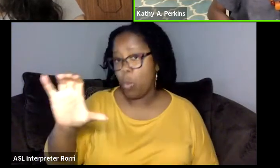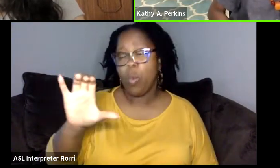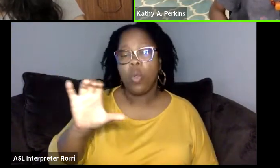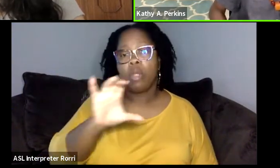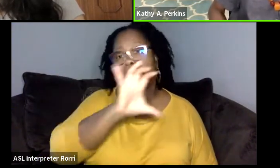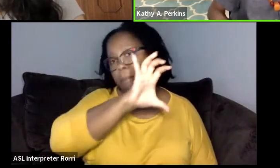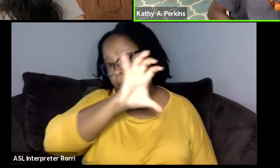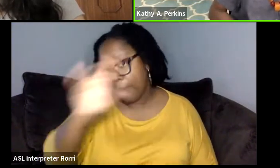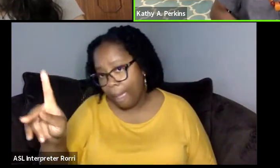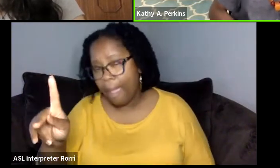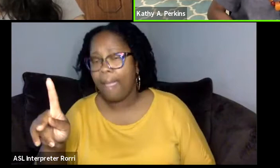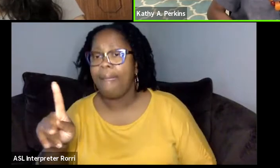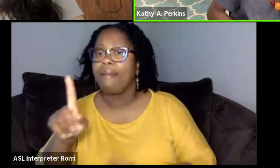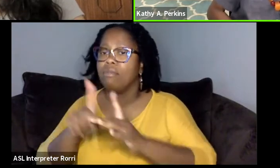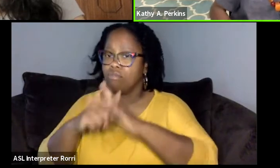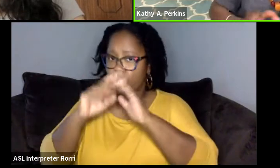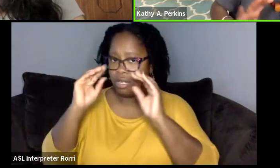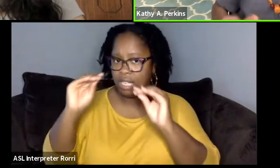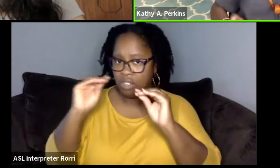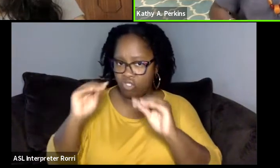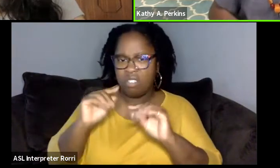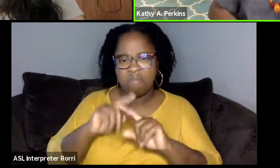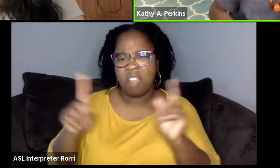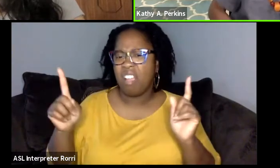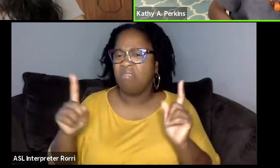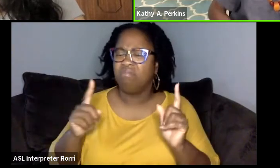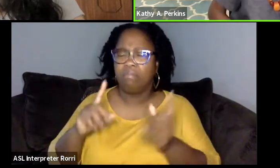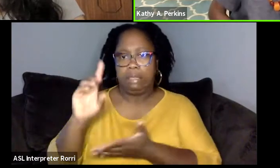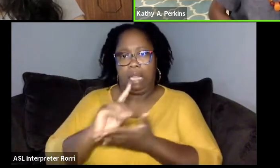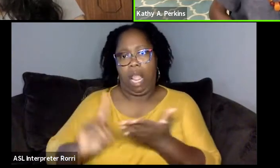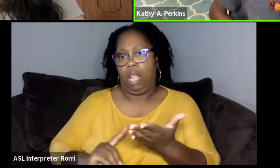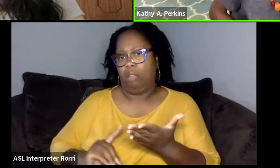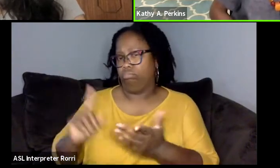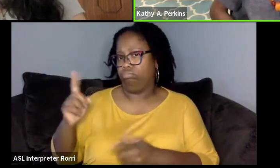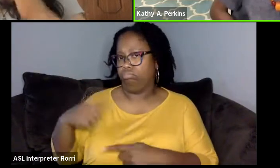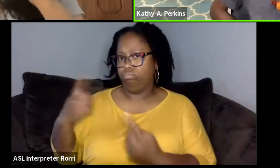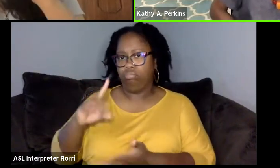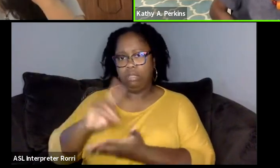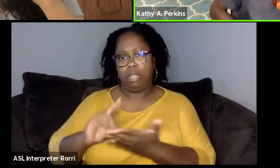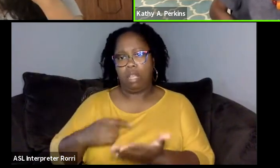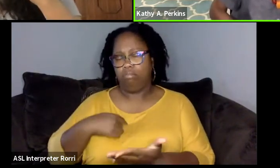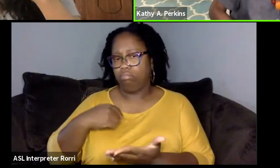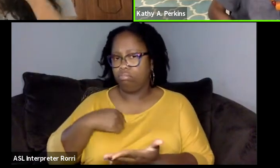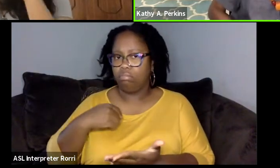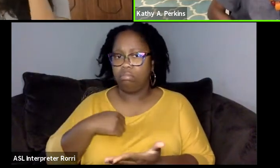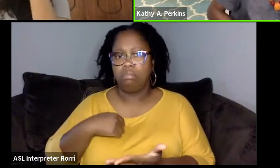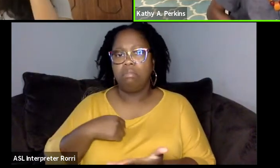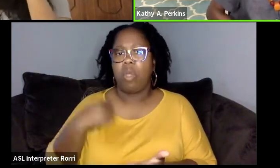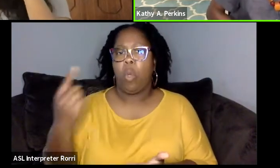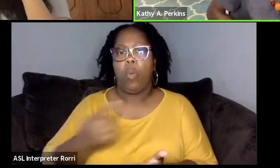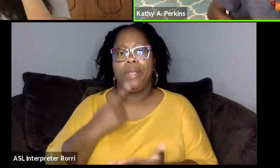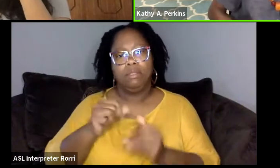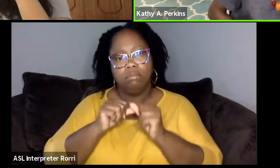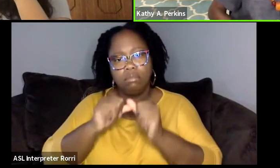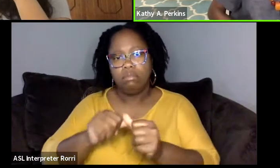and then I started teaching, but I've always been designing. I've never stopped designing lighting.